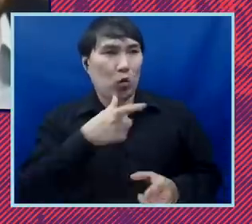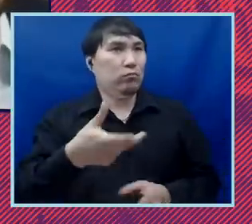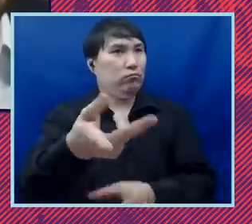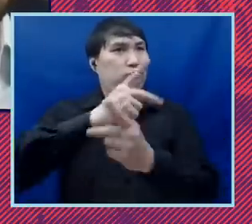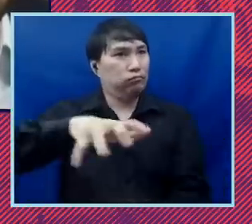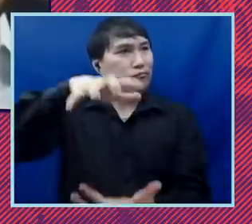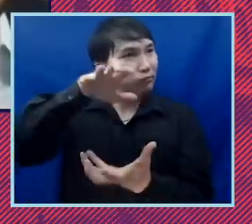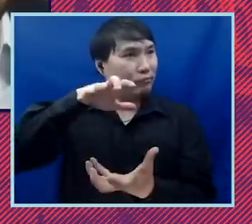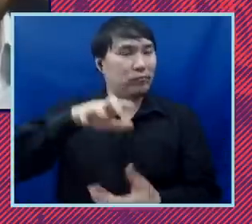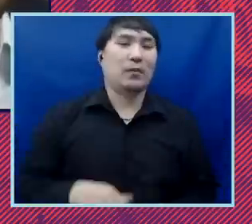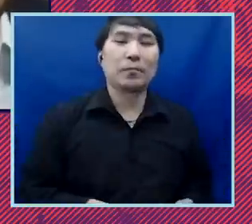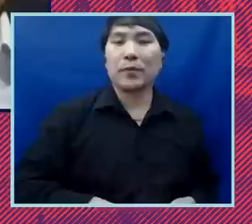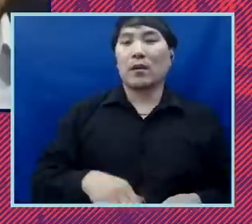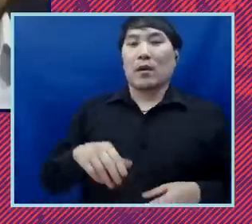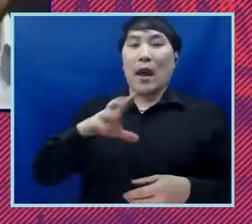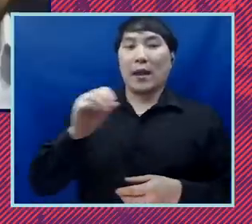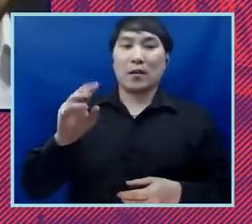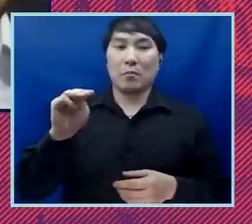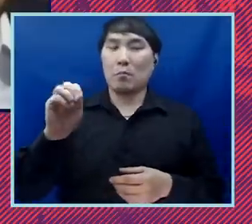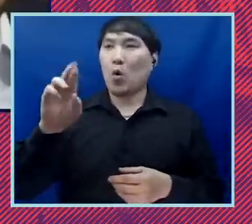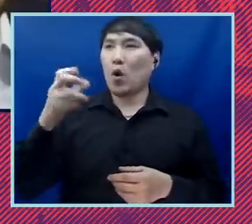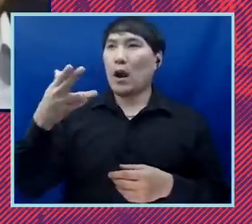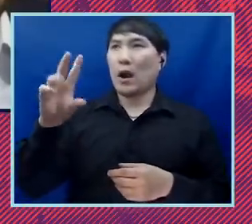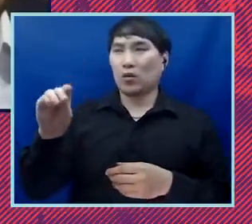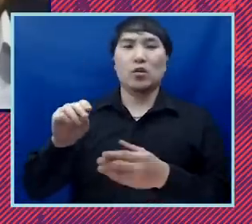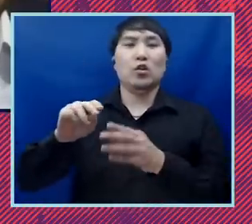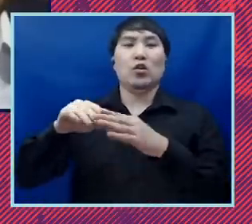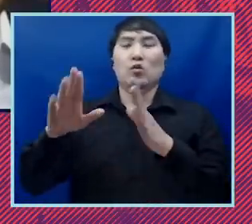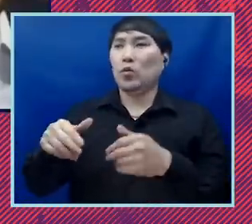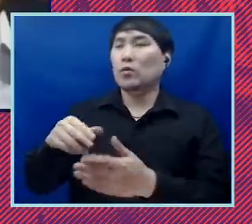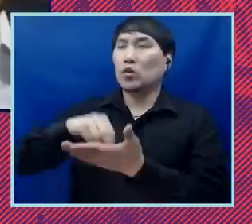of made this huge commitment i guess the morehouse where he said that the graduating class would